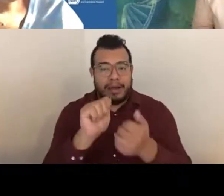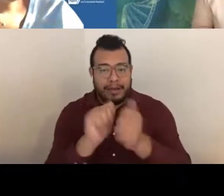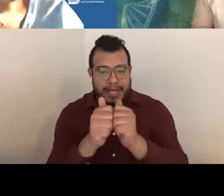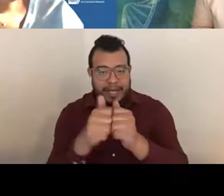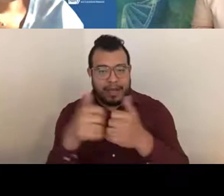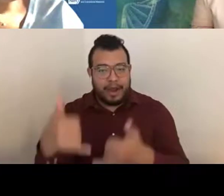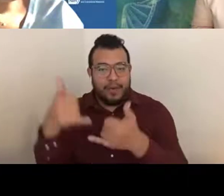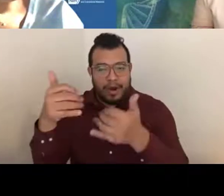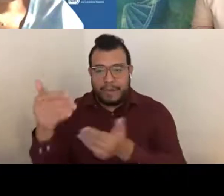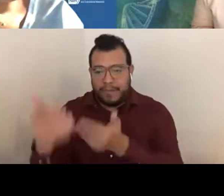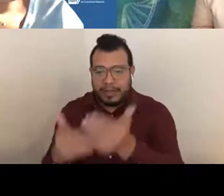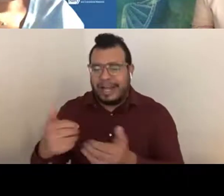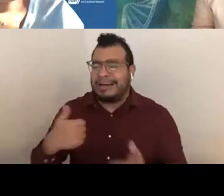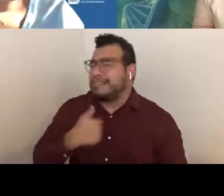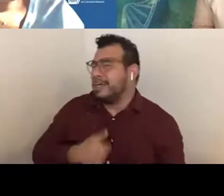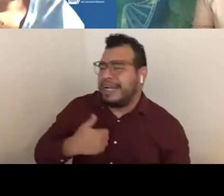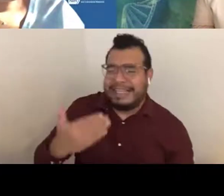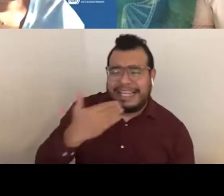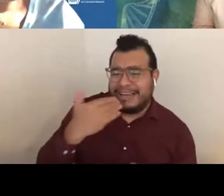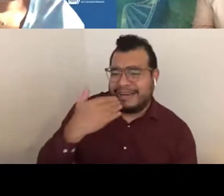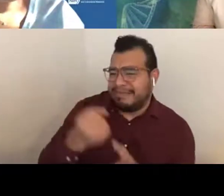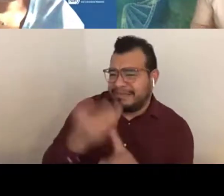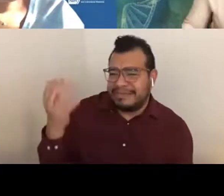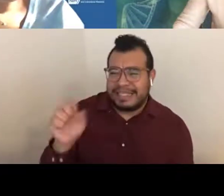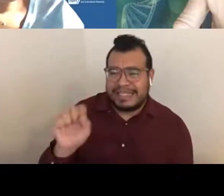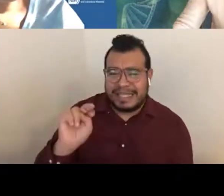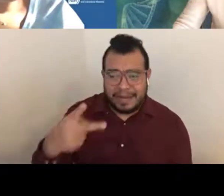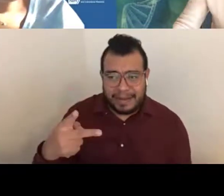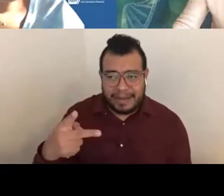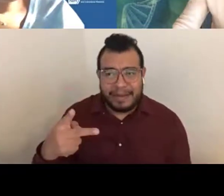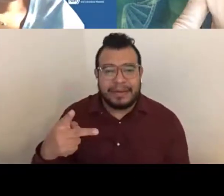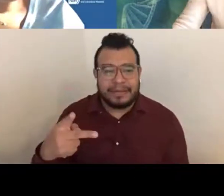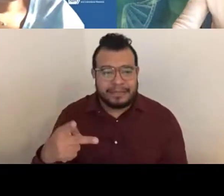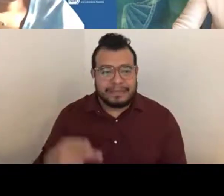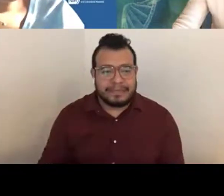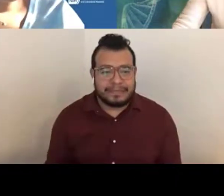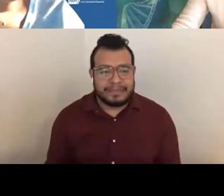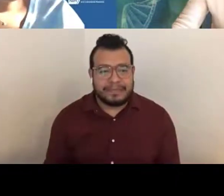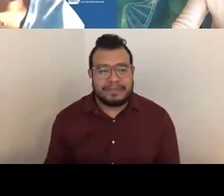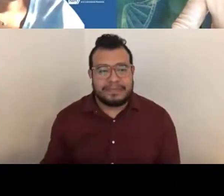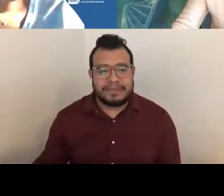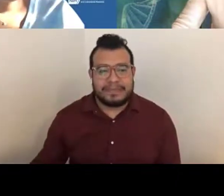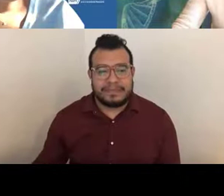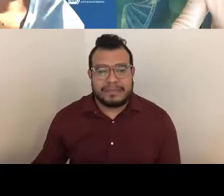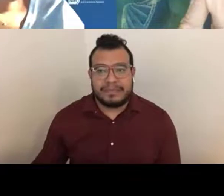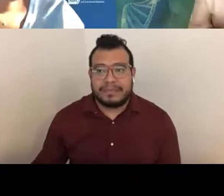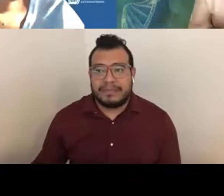Sorry. Thank you. Amanda Melillo: It's just applied